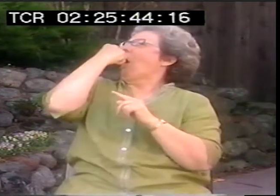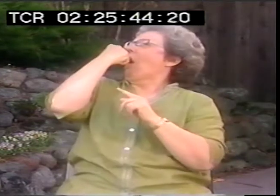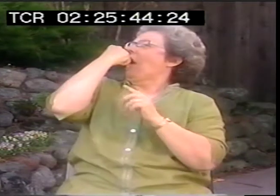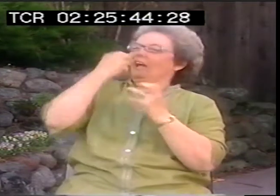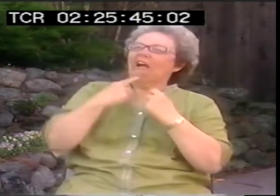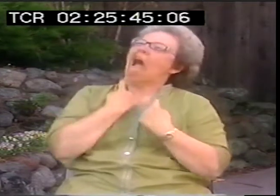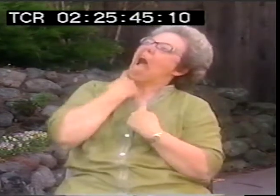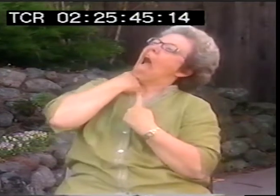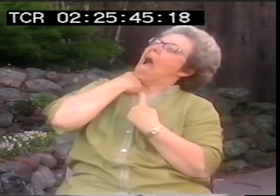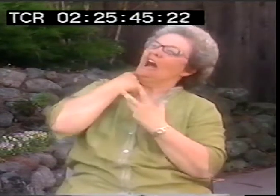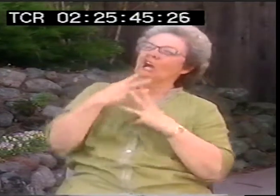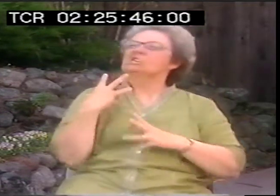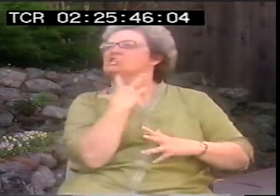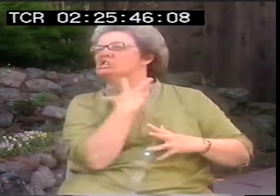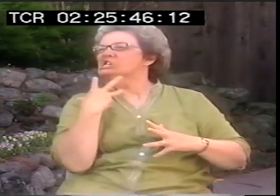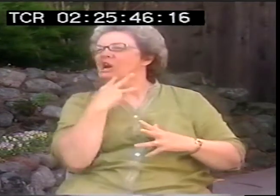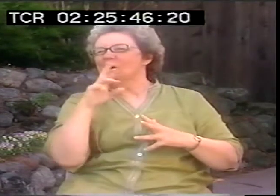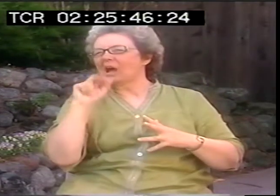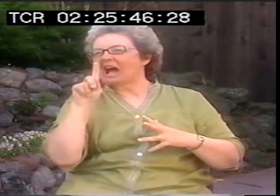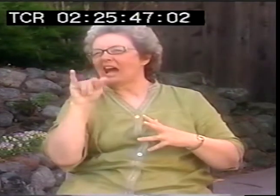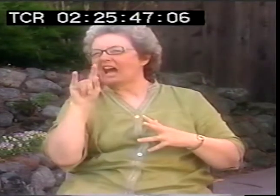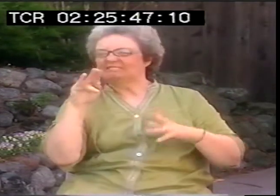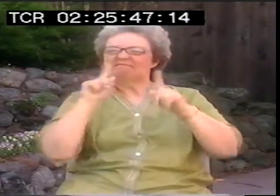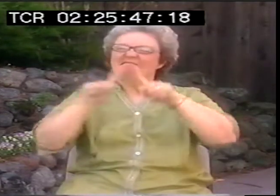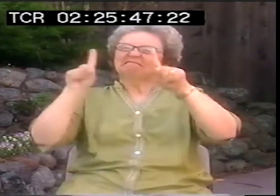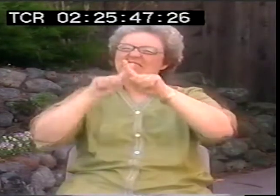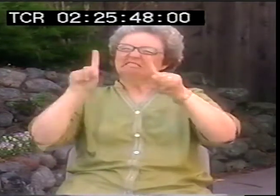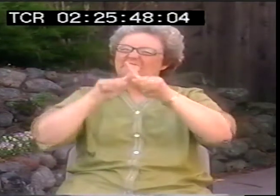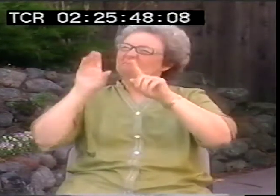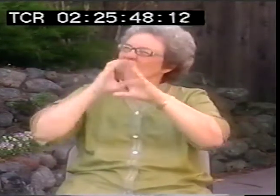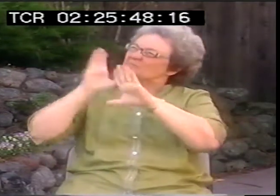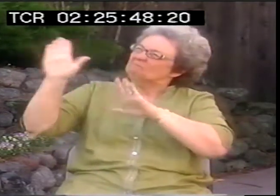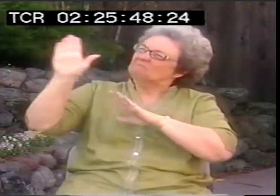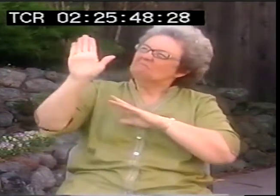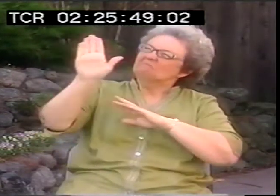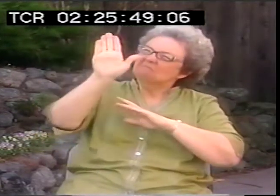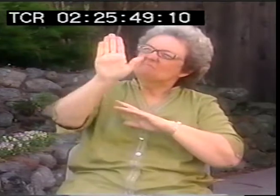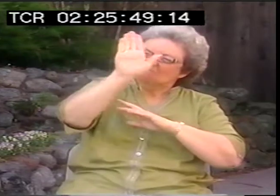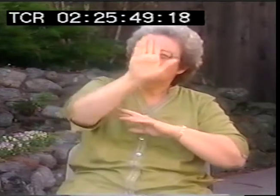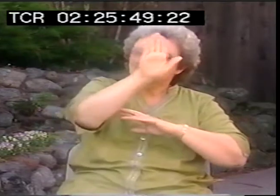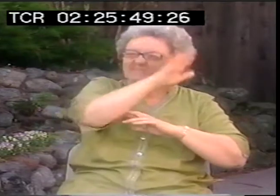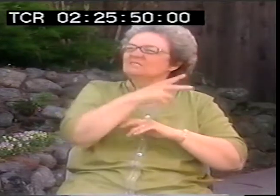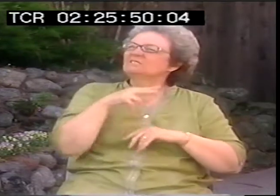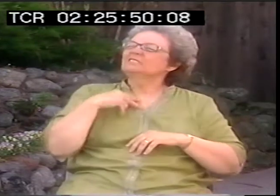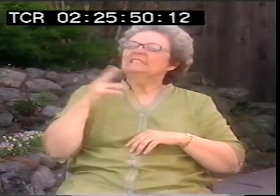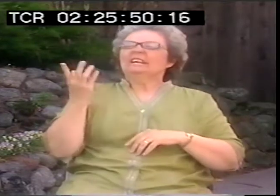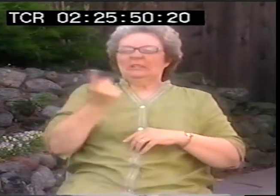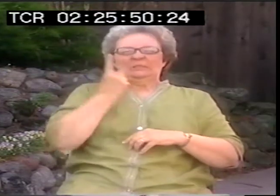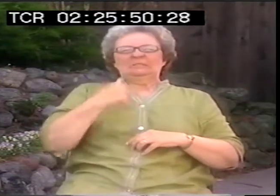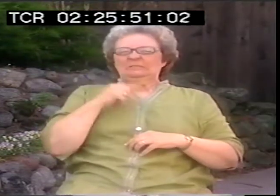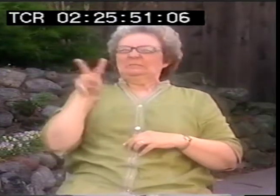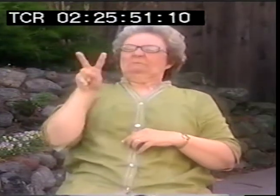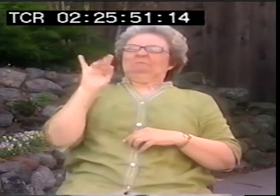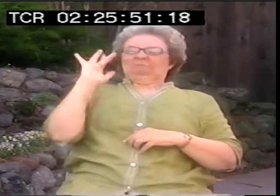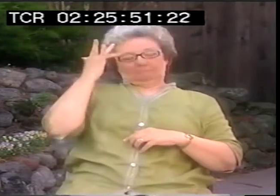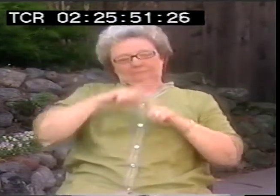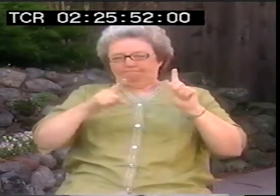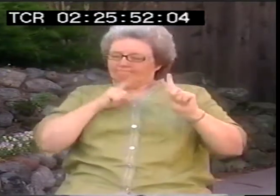Things stuck up in noses, down throats and ears, radiation machines just show different ways to fix people throughout the ages.